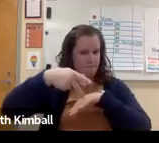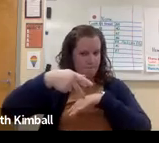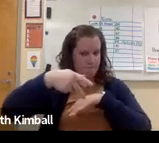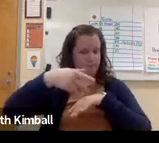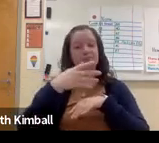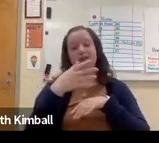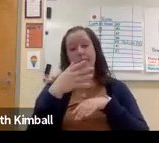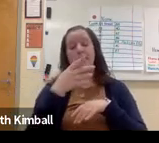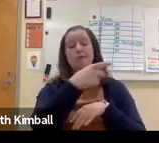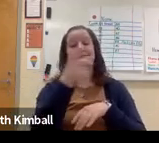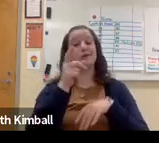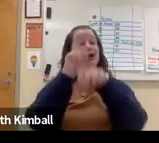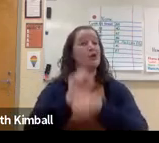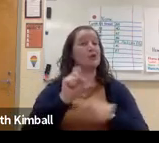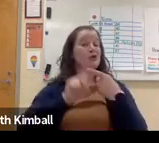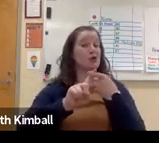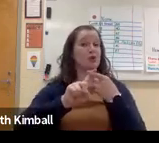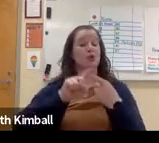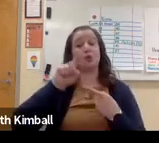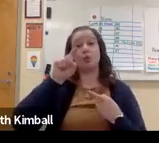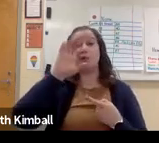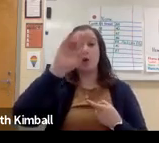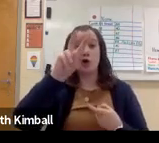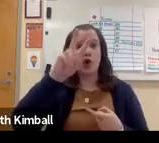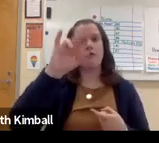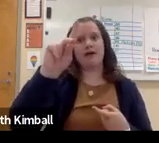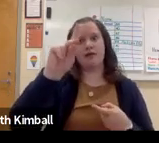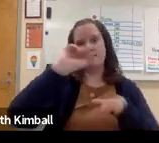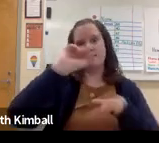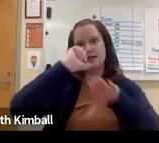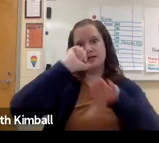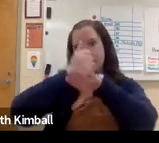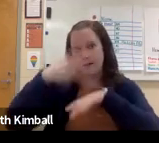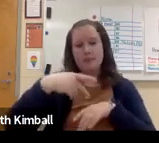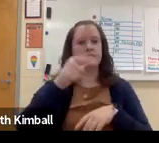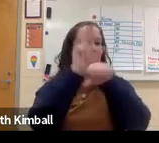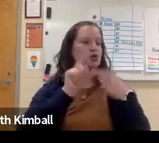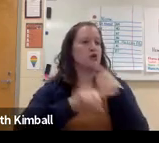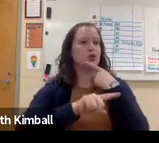Typical requirements for a classroom set up prior